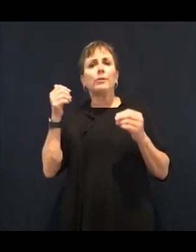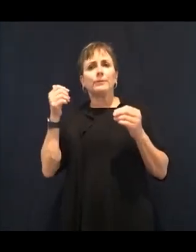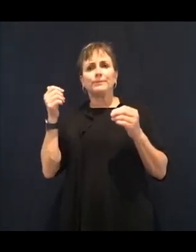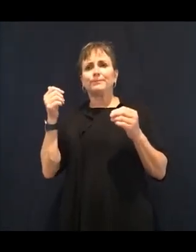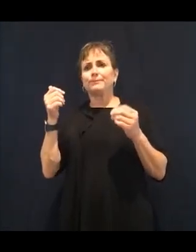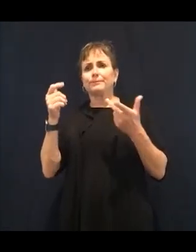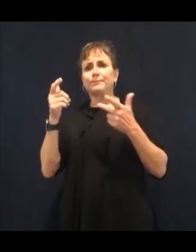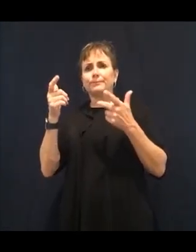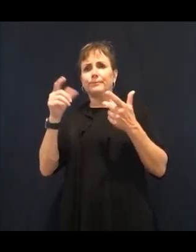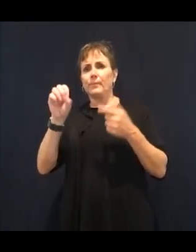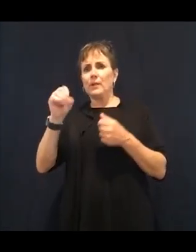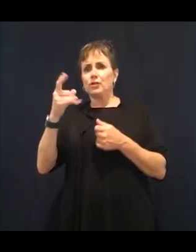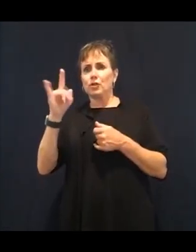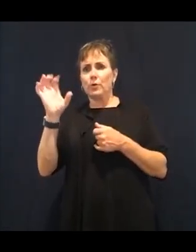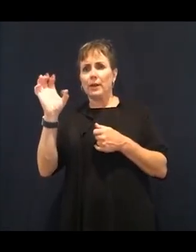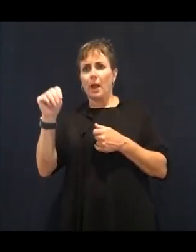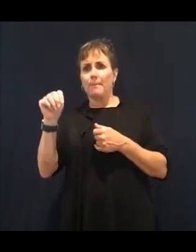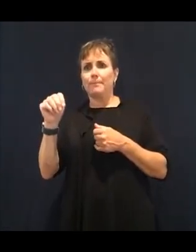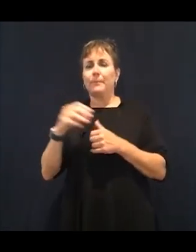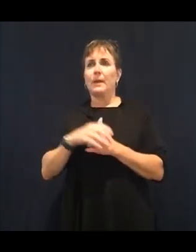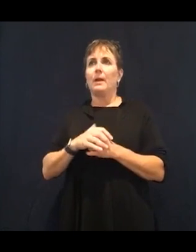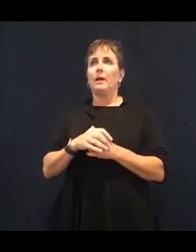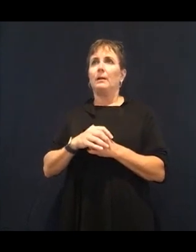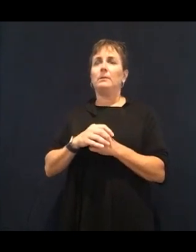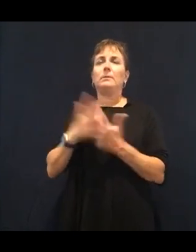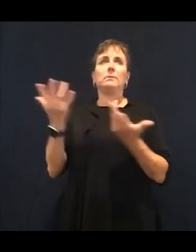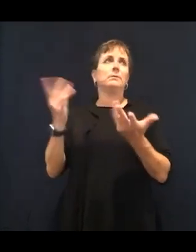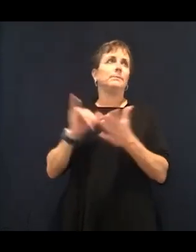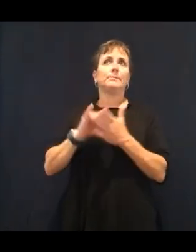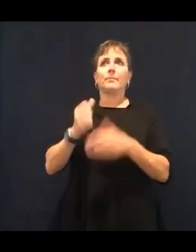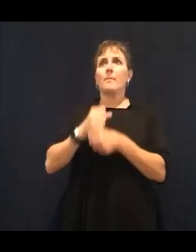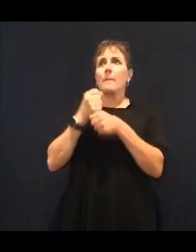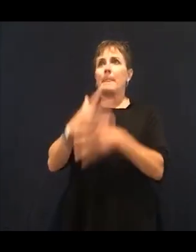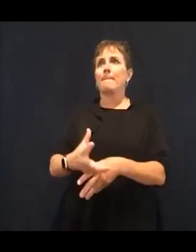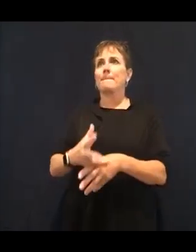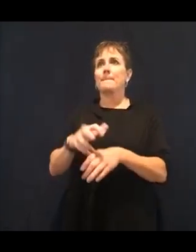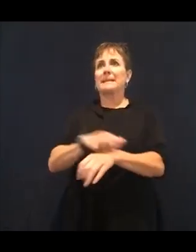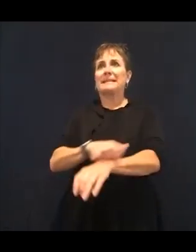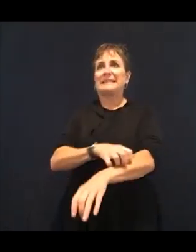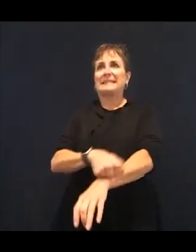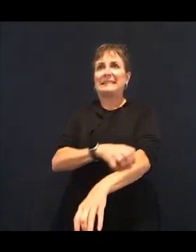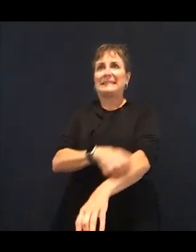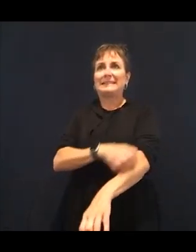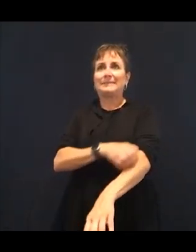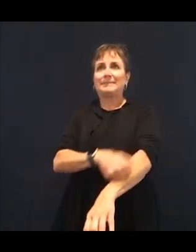respiratory issues, ADHD, ADD, Alzheimer's.